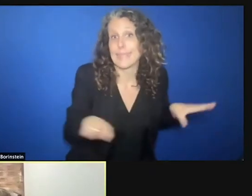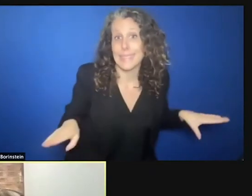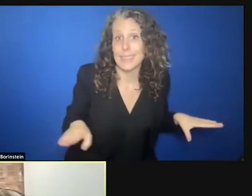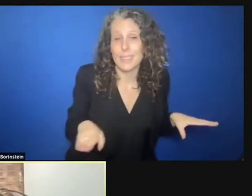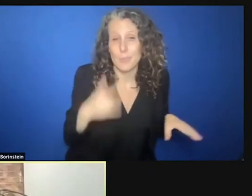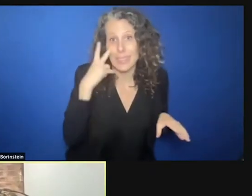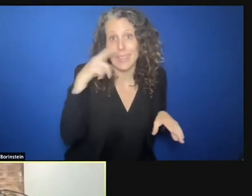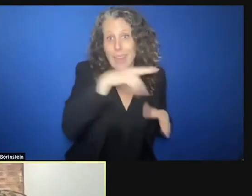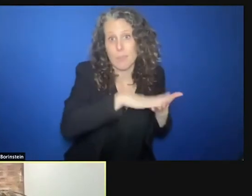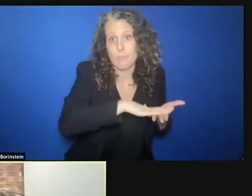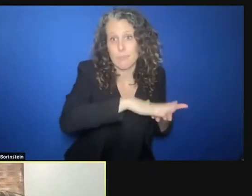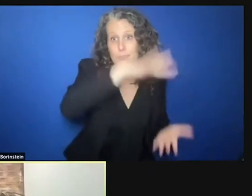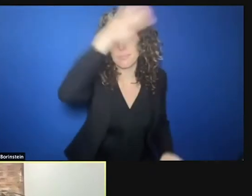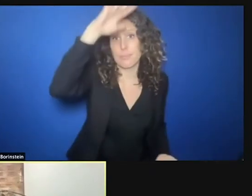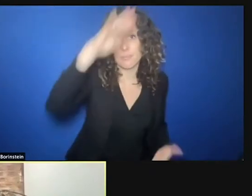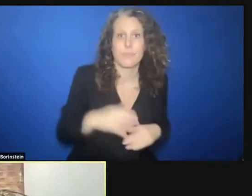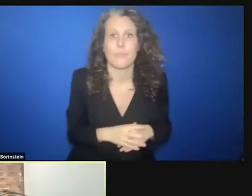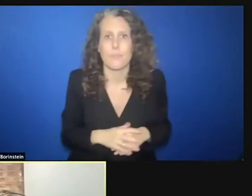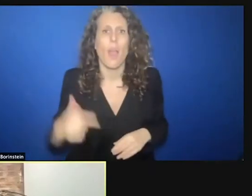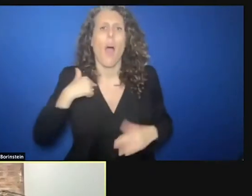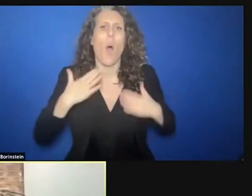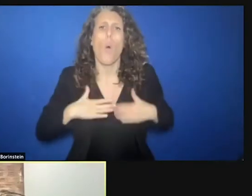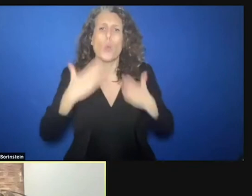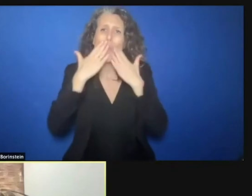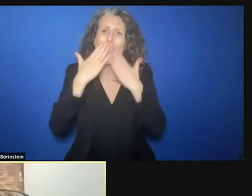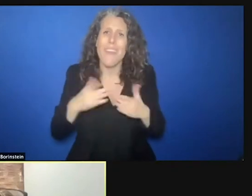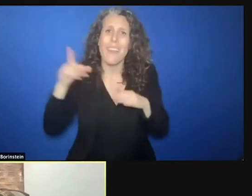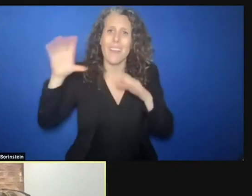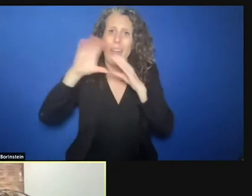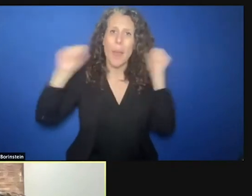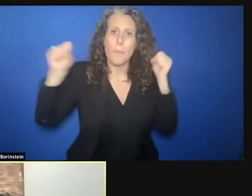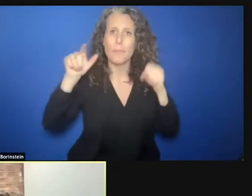top concerns and I want to thank the ambassador specifically for her advocacy on that point.